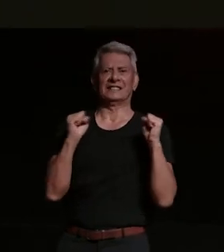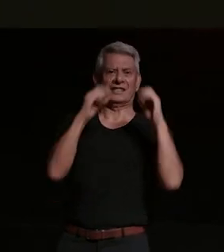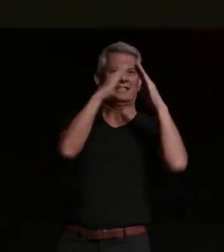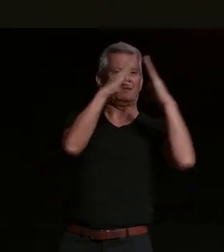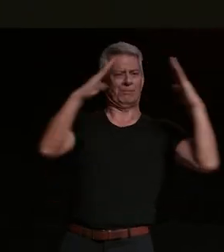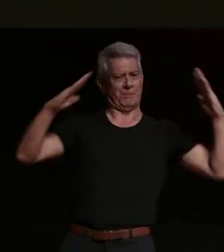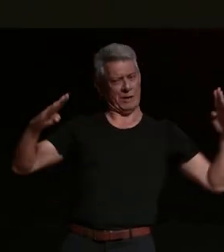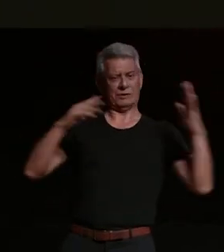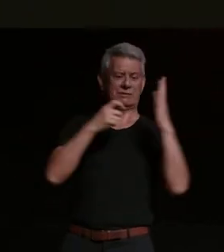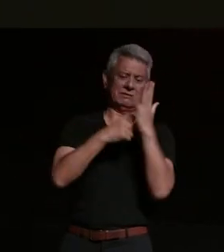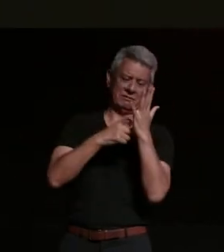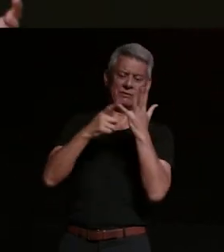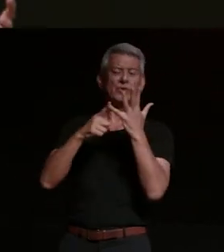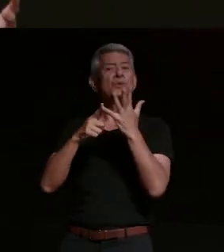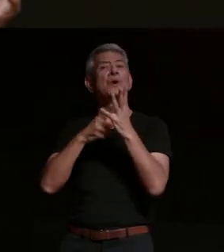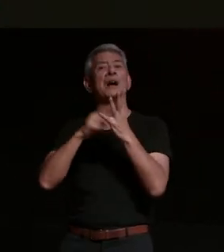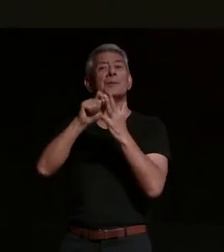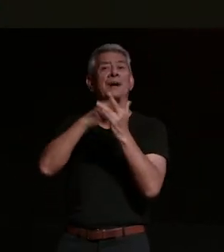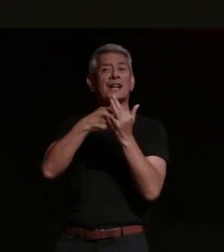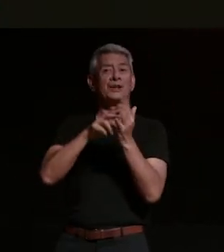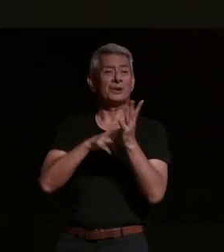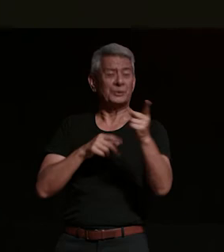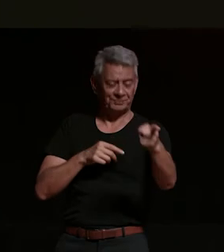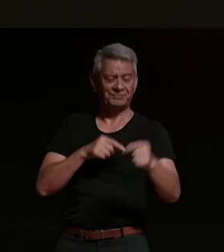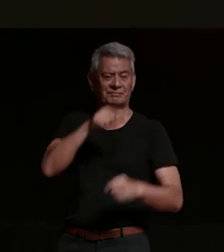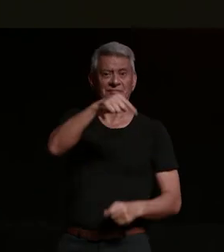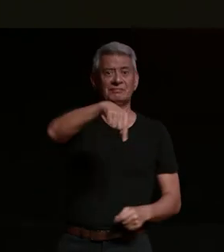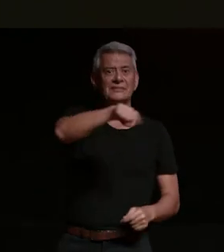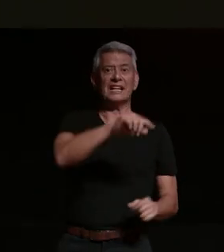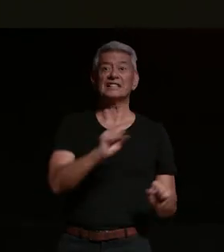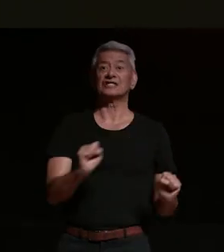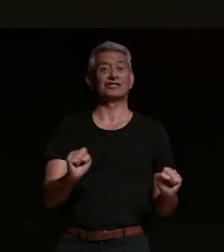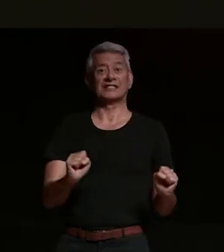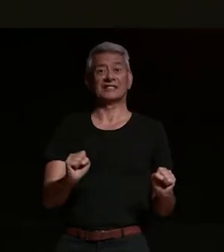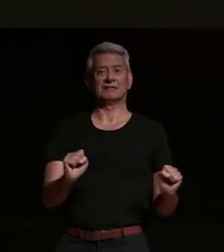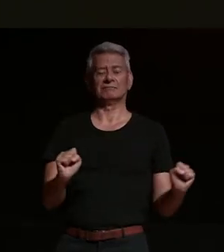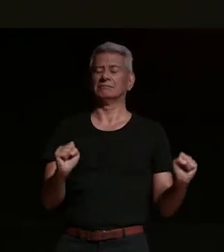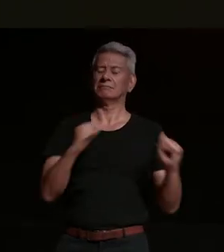which is actually in this in the winter it's a ski season it's a ski hill and we decide that